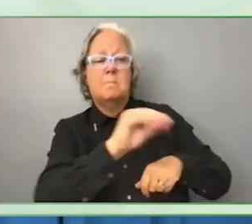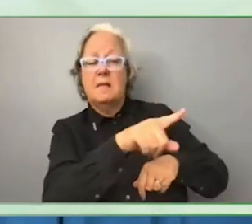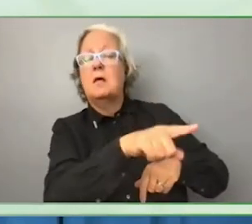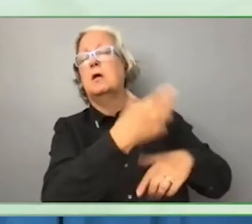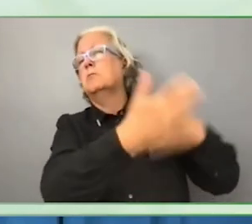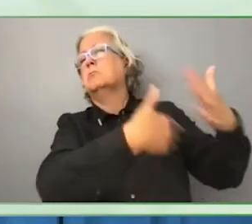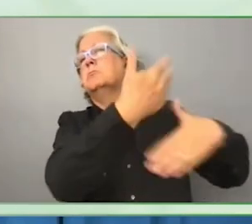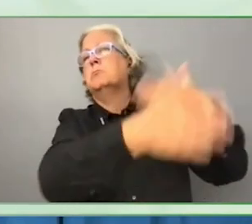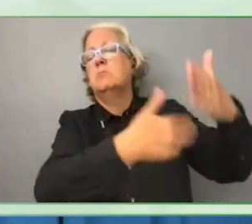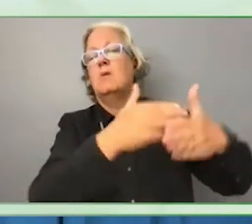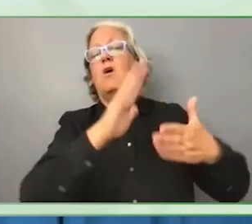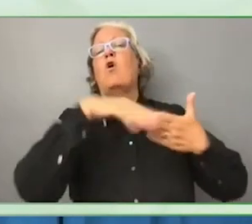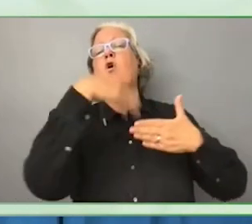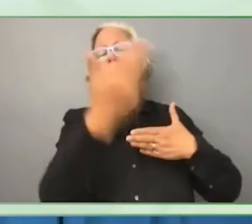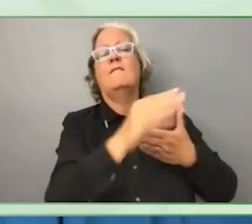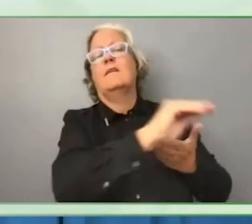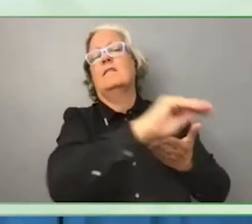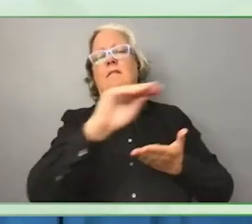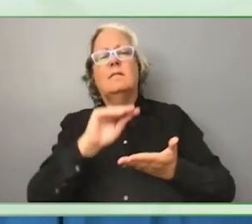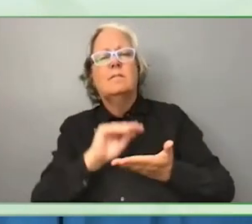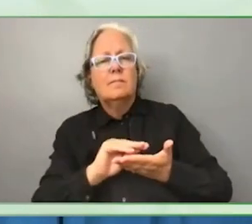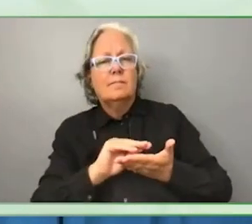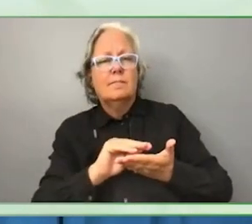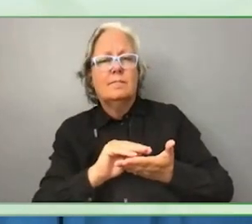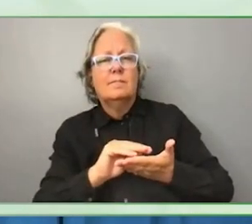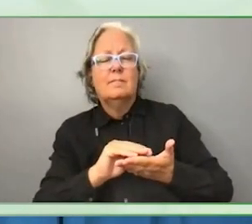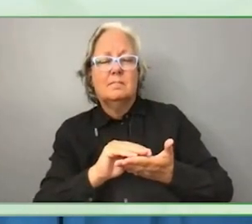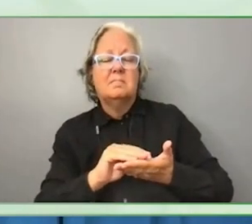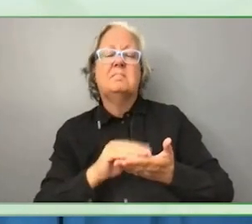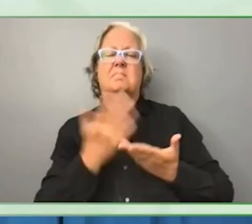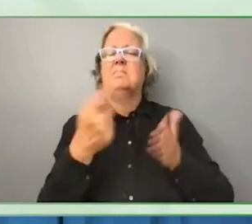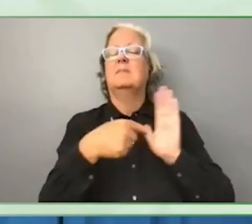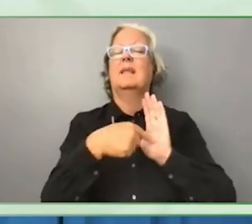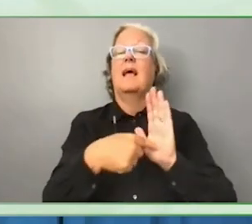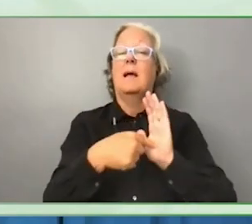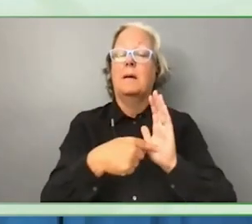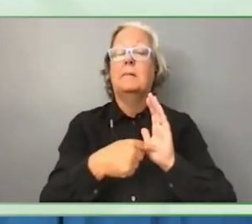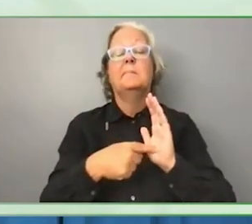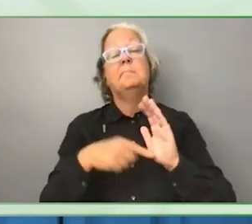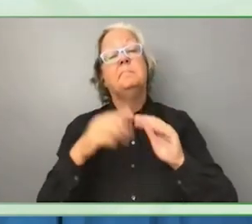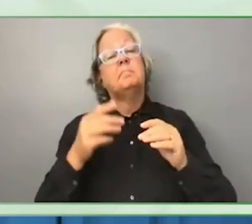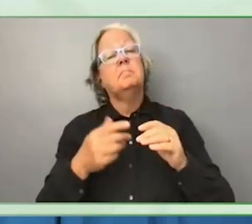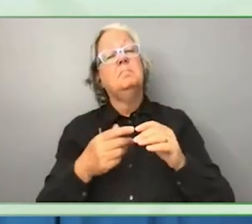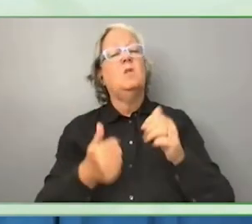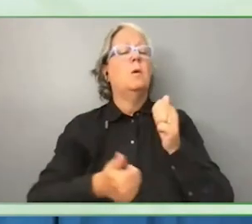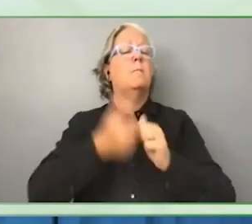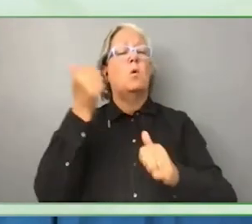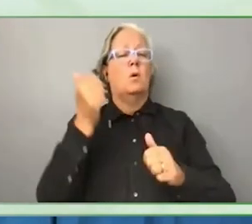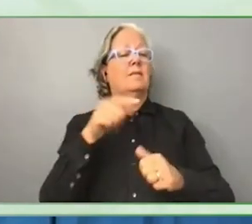By example, most of the grants given by the stand-alone trust fund